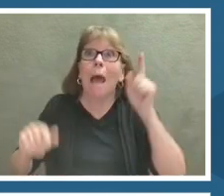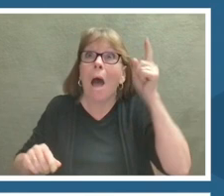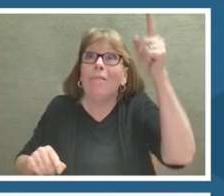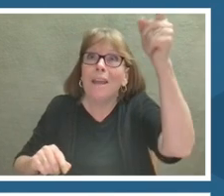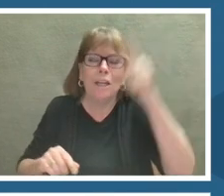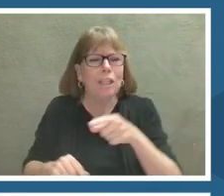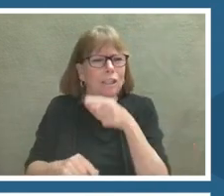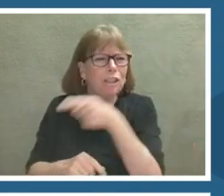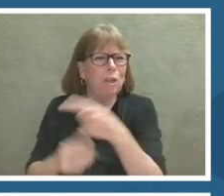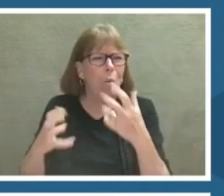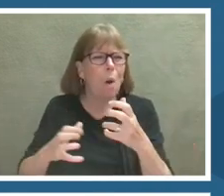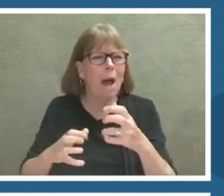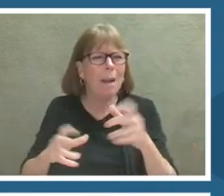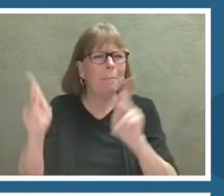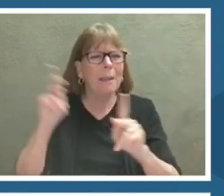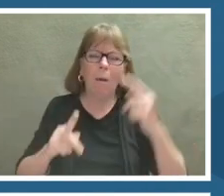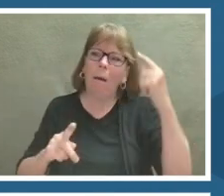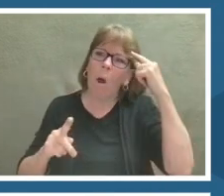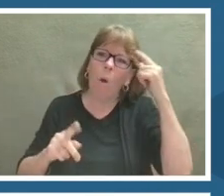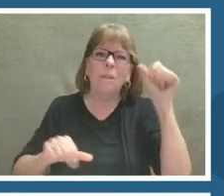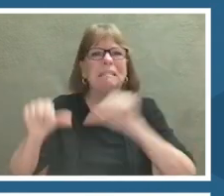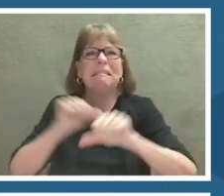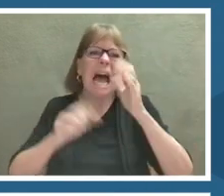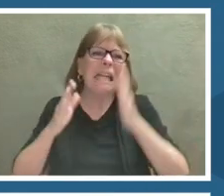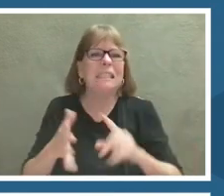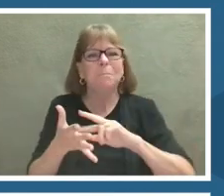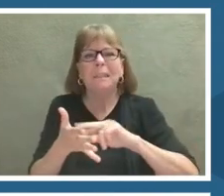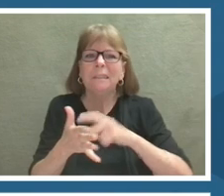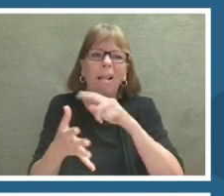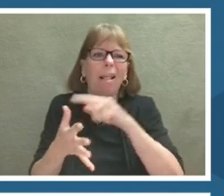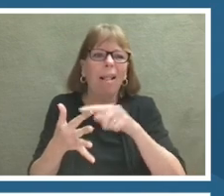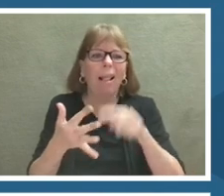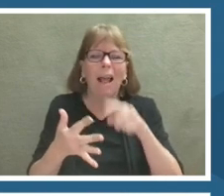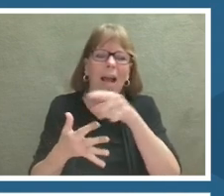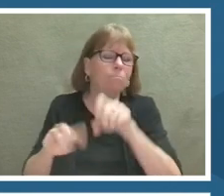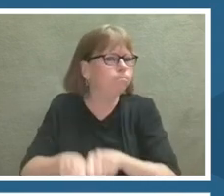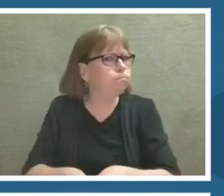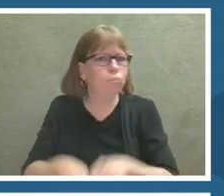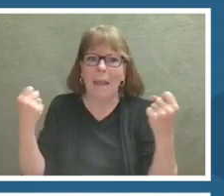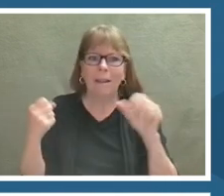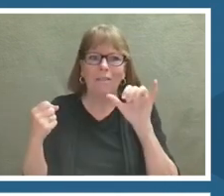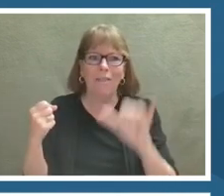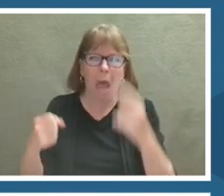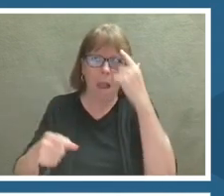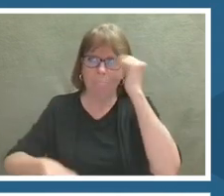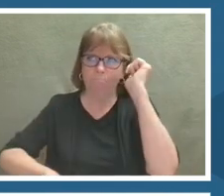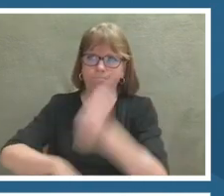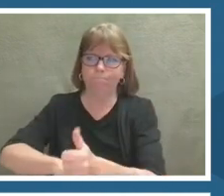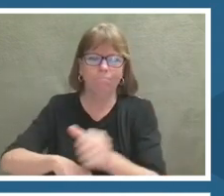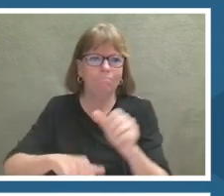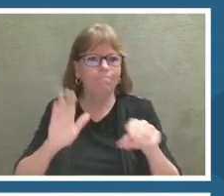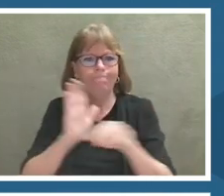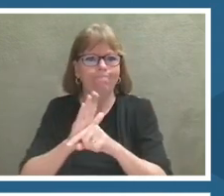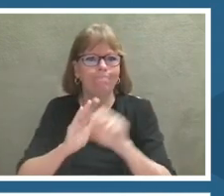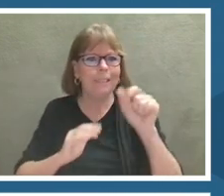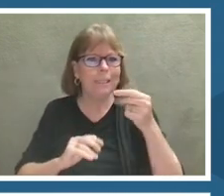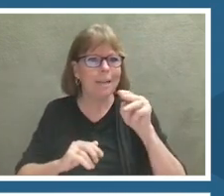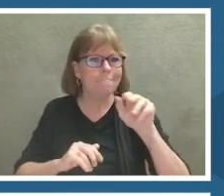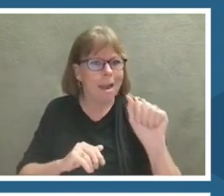who they are, who they are allowed to be. In that video, and author of the videos, you will see some of the students that these scientists